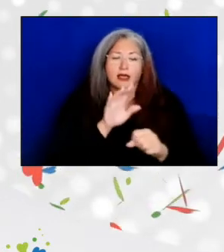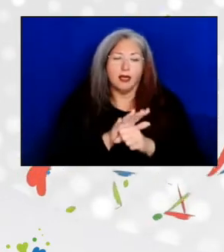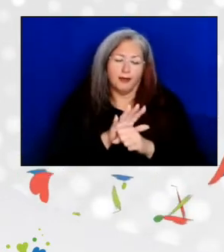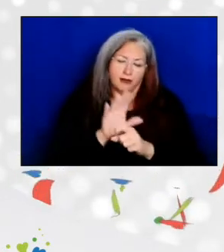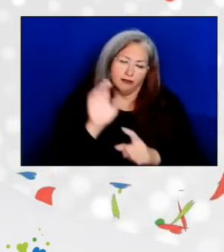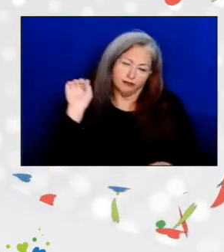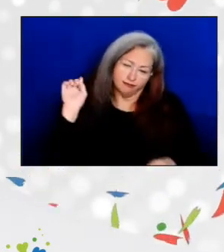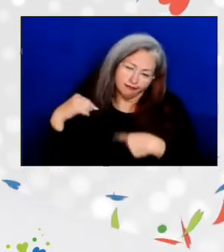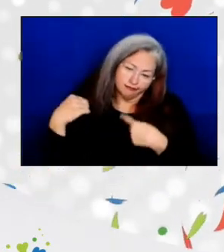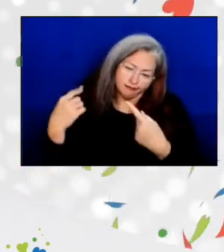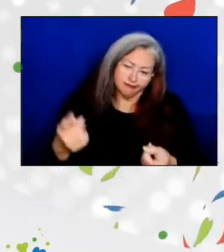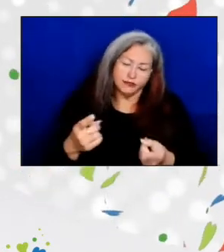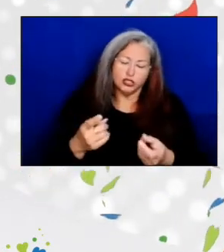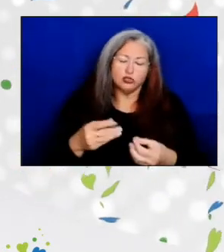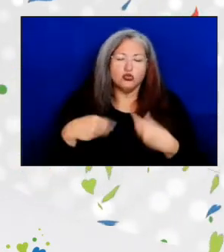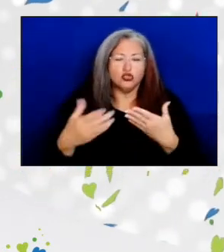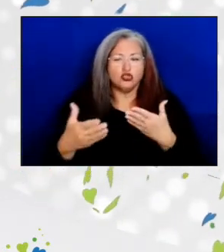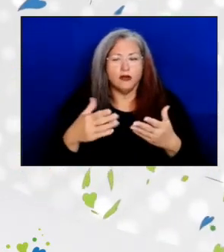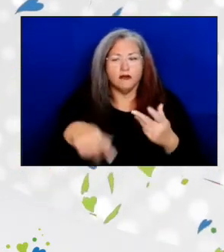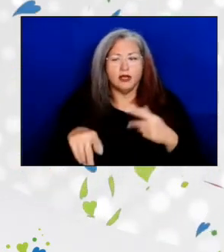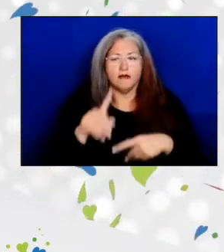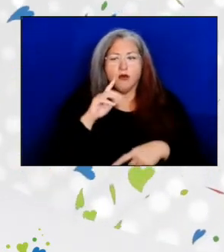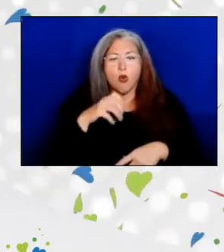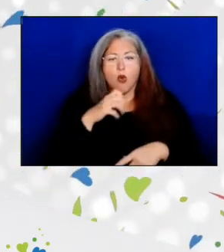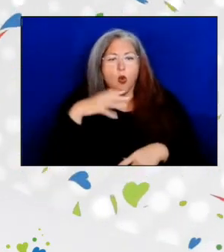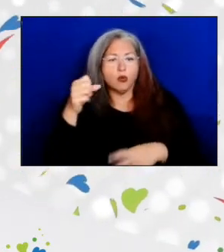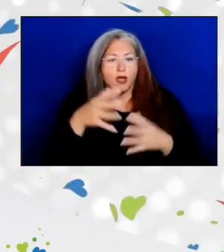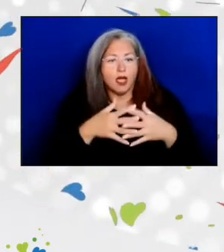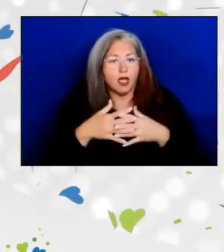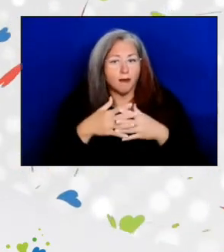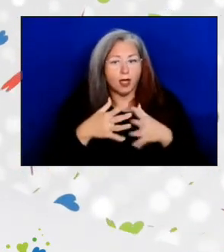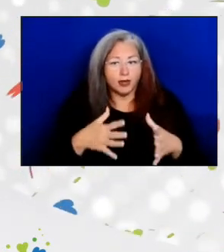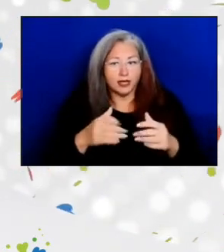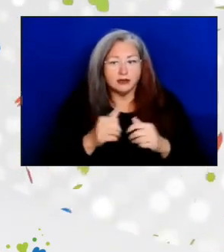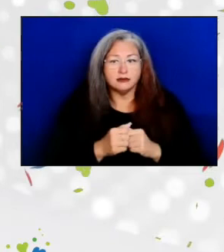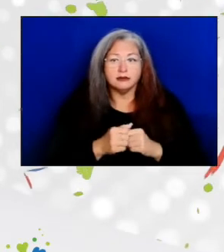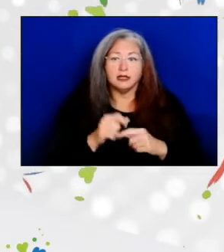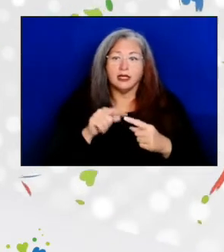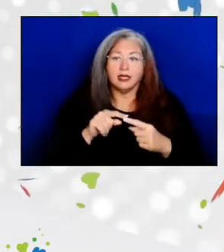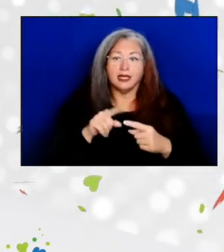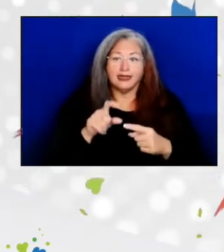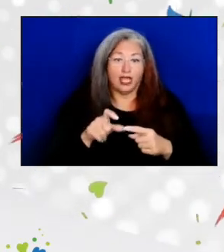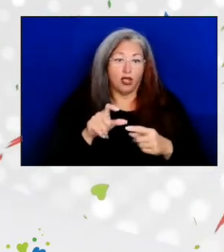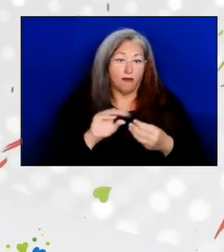to serving a population of older Americans who are increasing in numbers